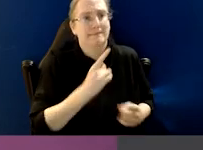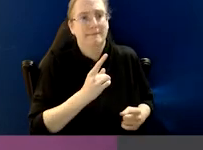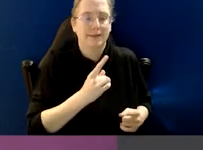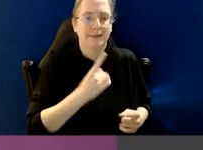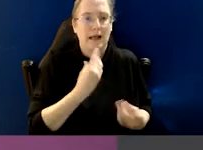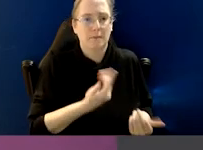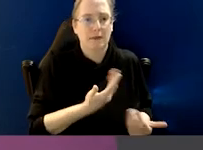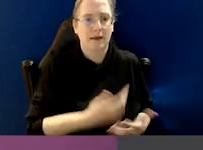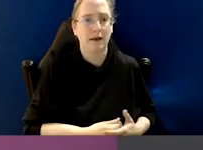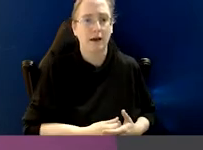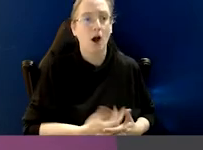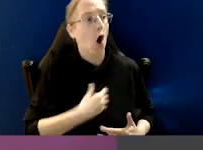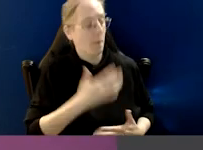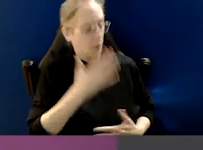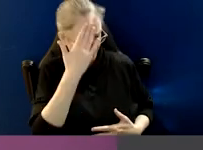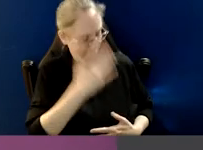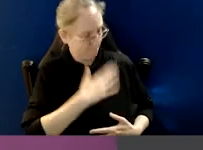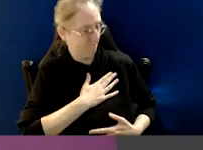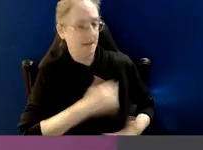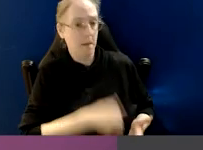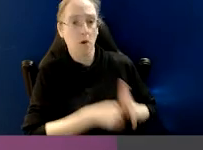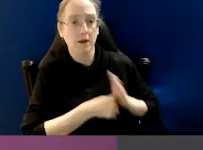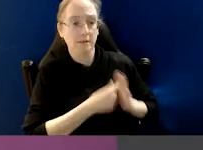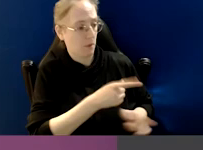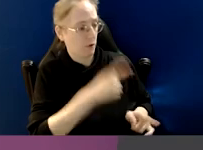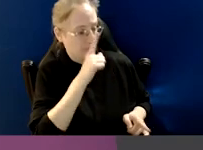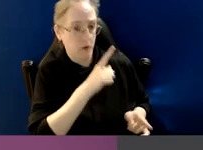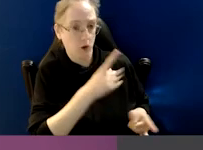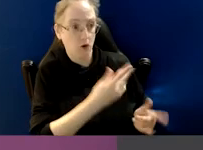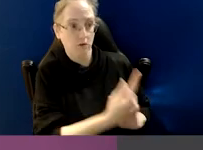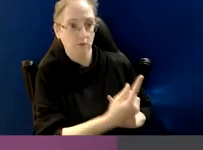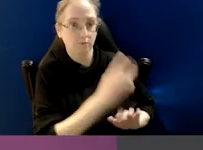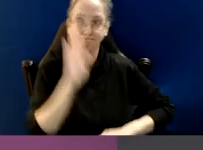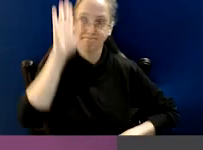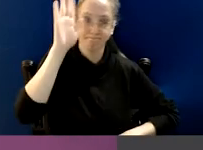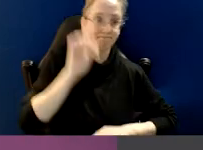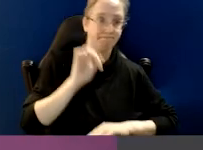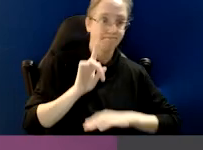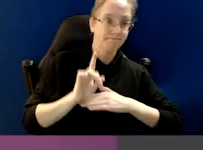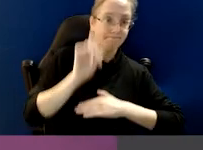I'm always impressed that the public spiritedness of people who do come forward to make a disclosure,